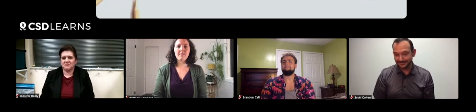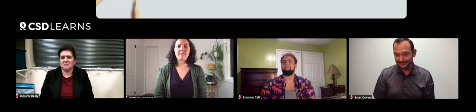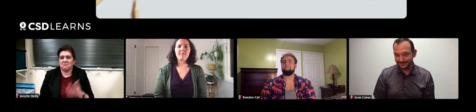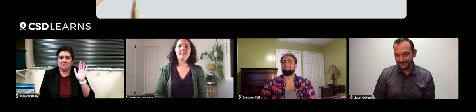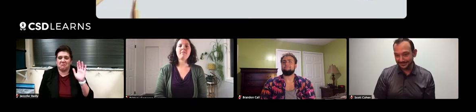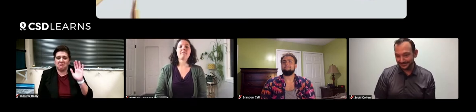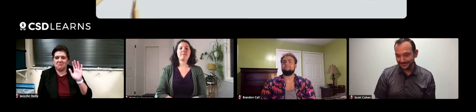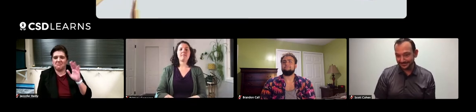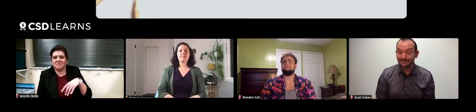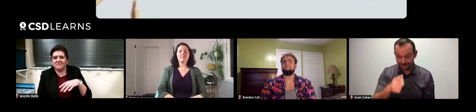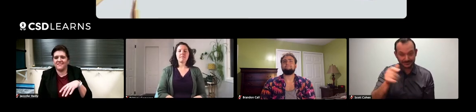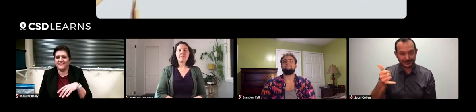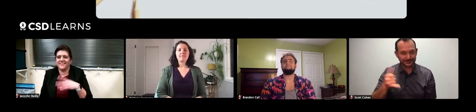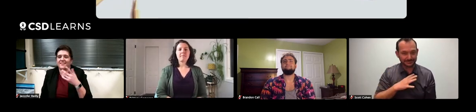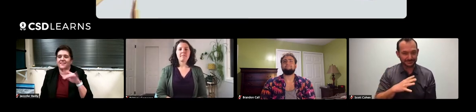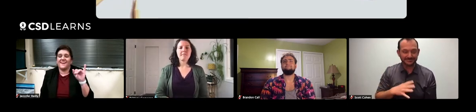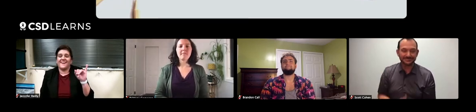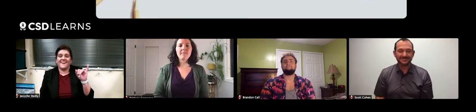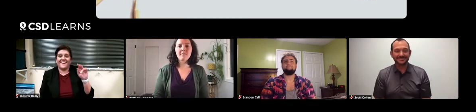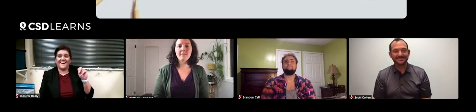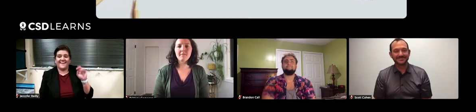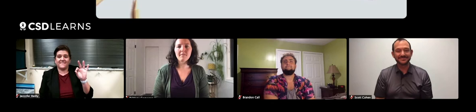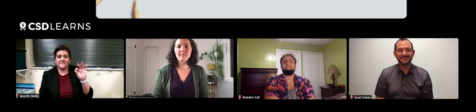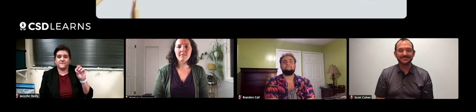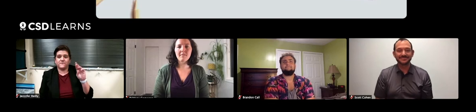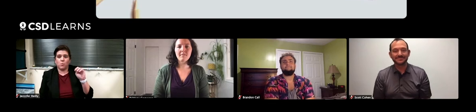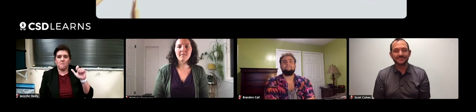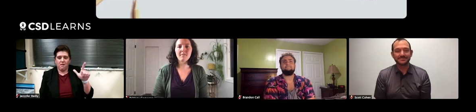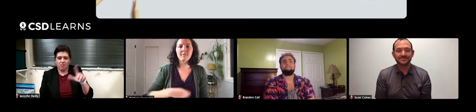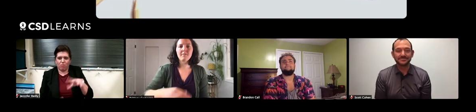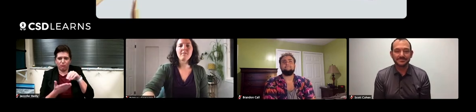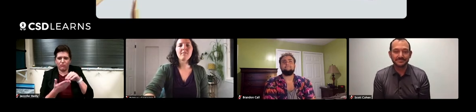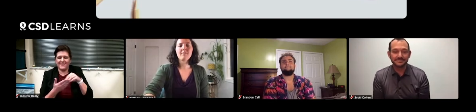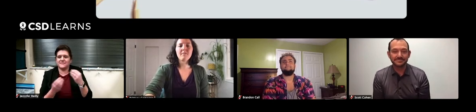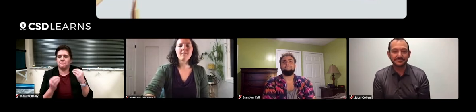I guess I can. So informal learning is more like learning